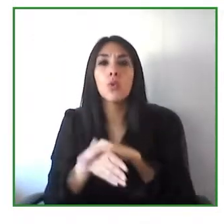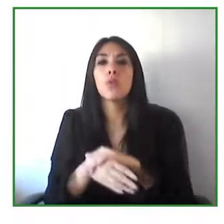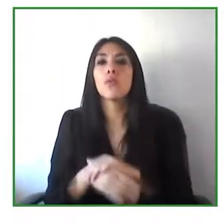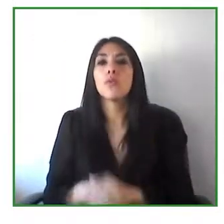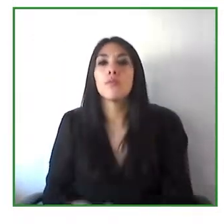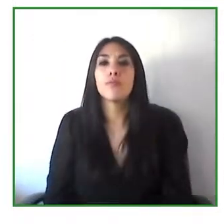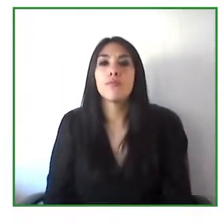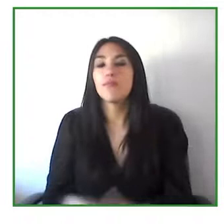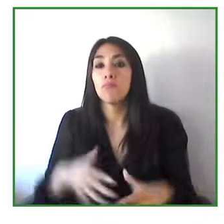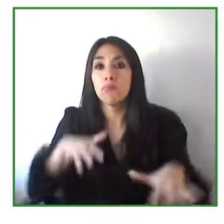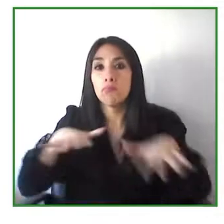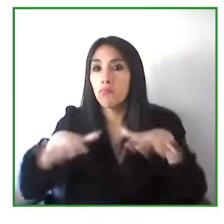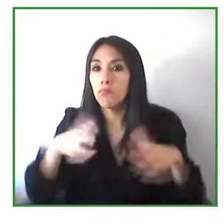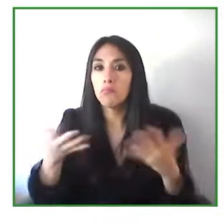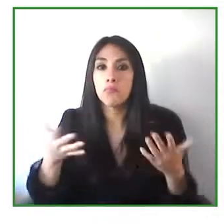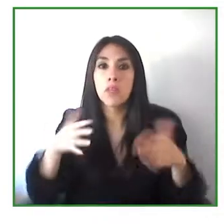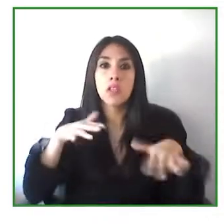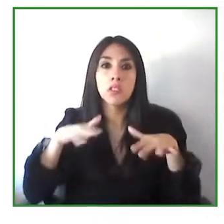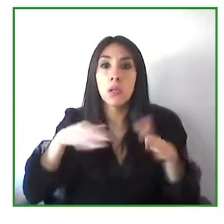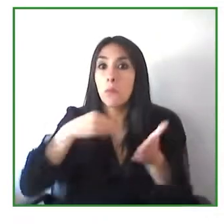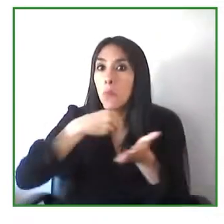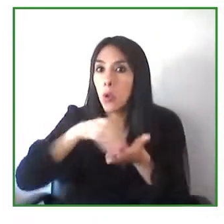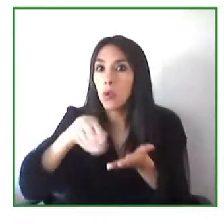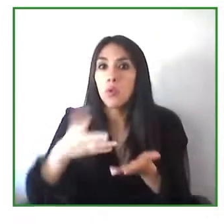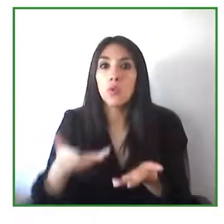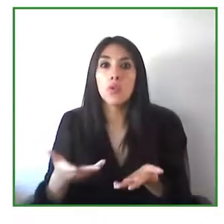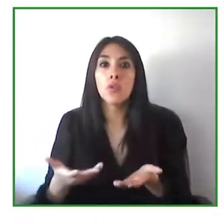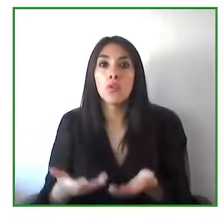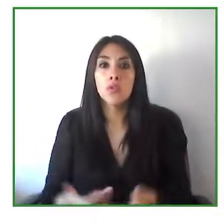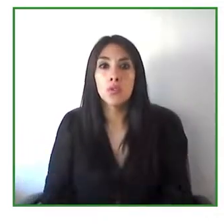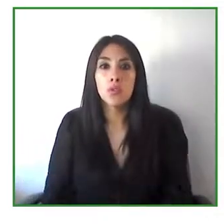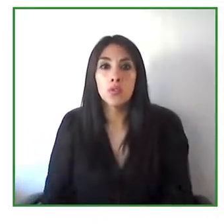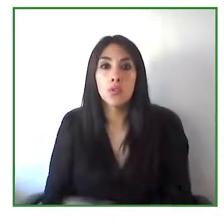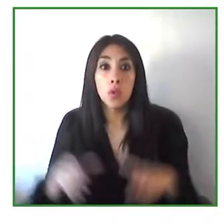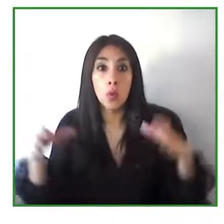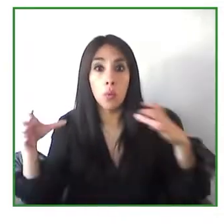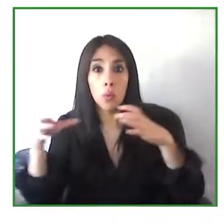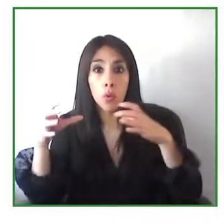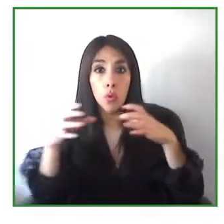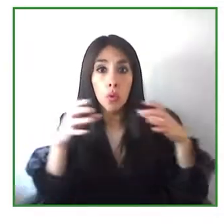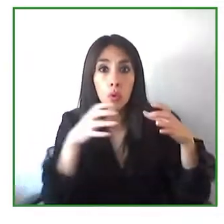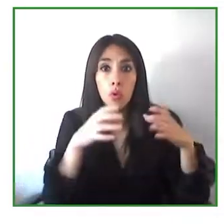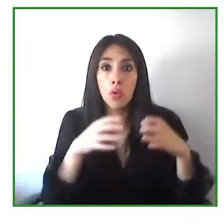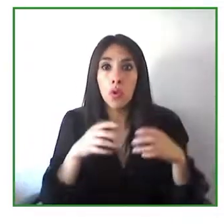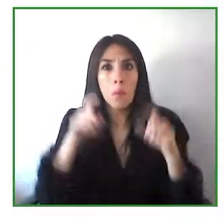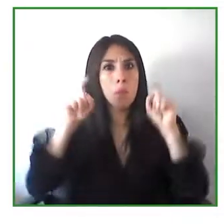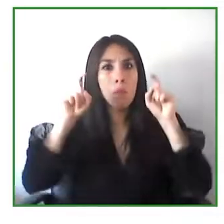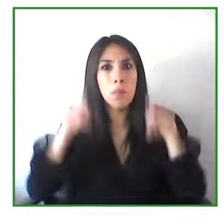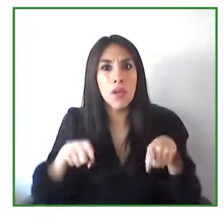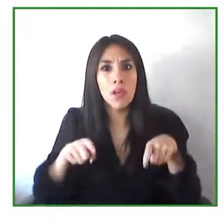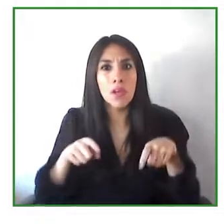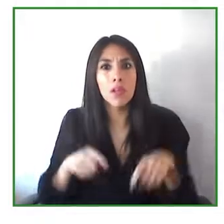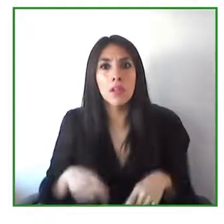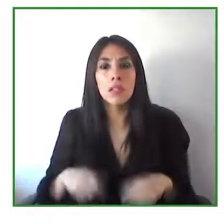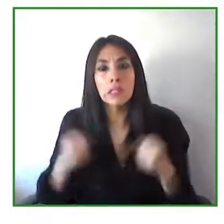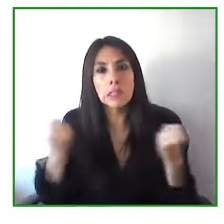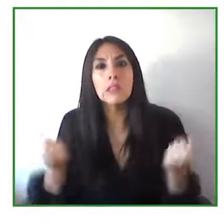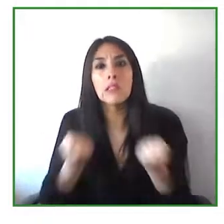forward to get things to be adopted. So for instance, if you have a choice between